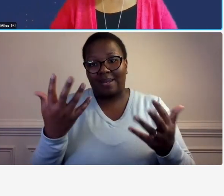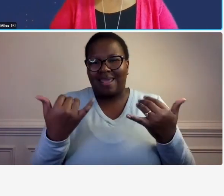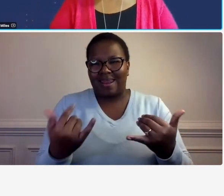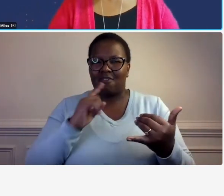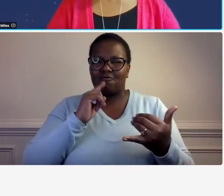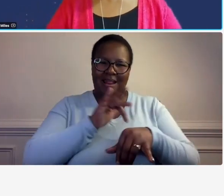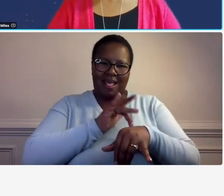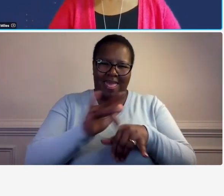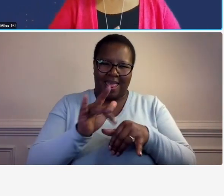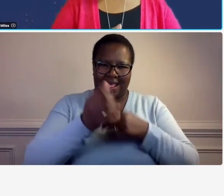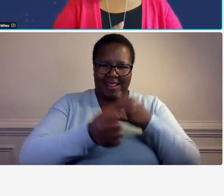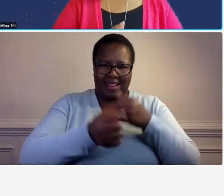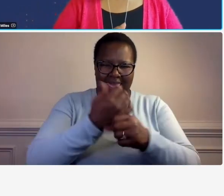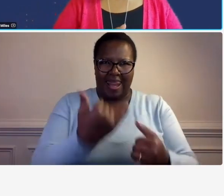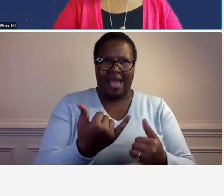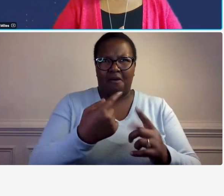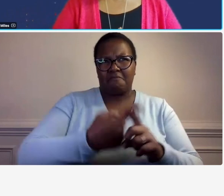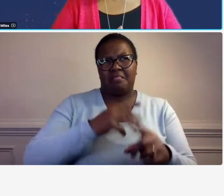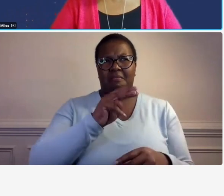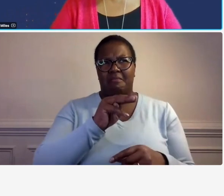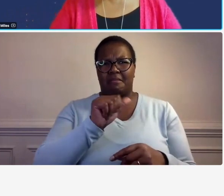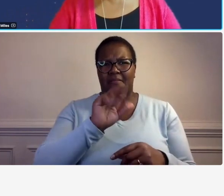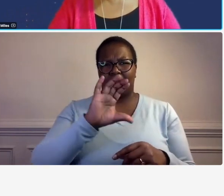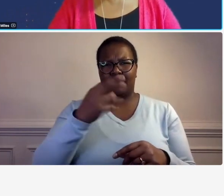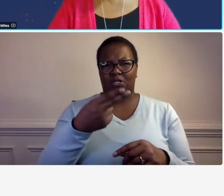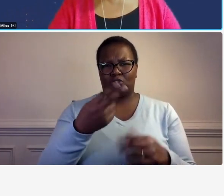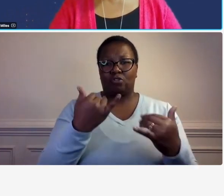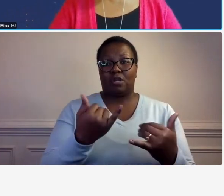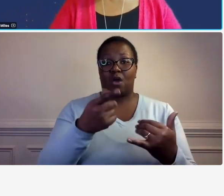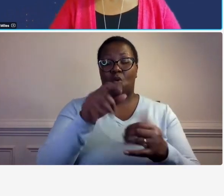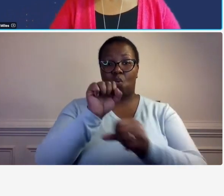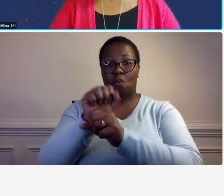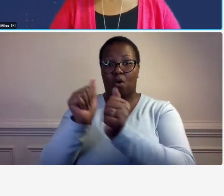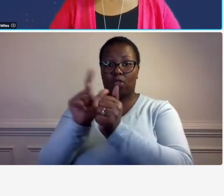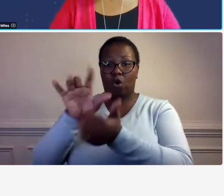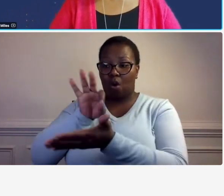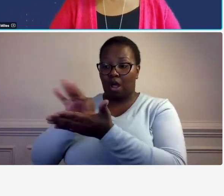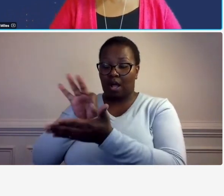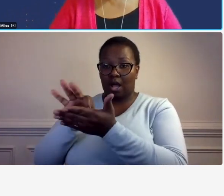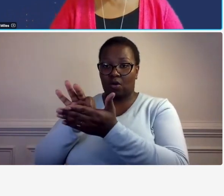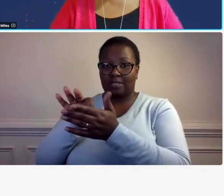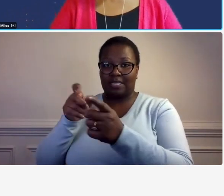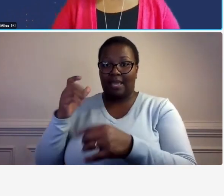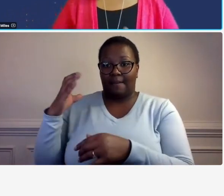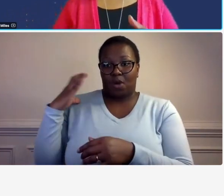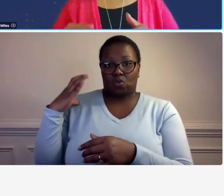march you know you have a goal to work with your accounting manager one policy per month develop